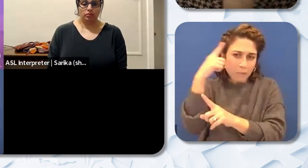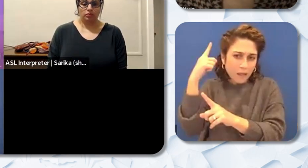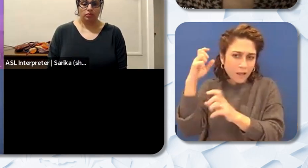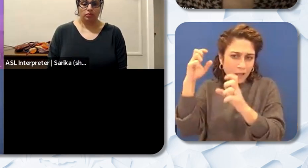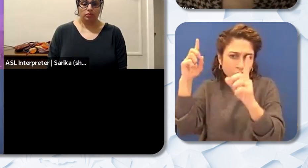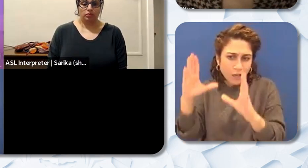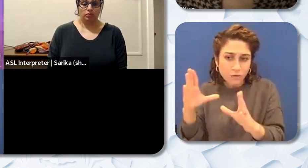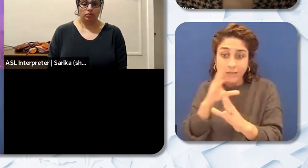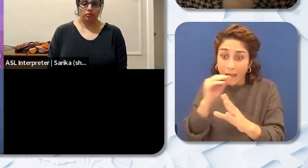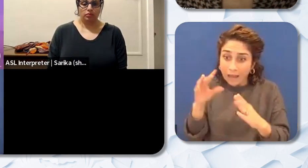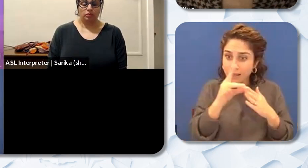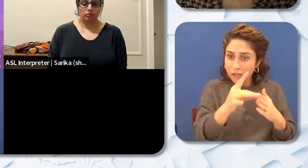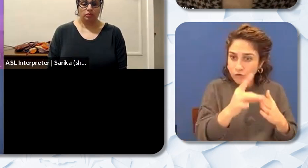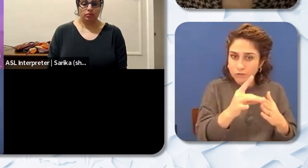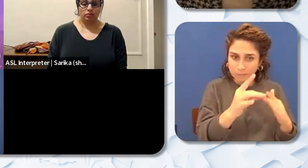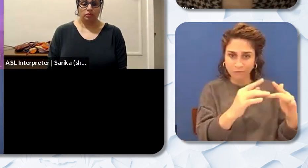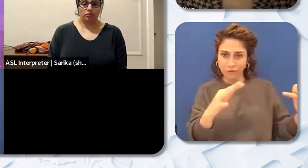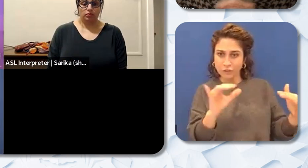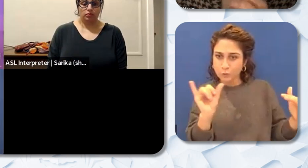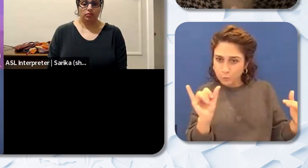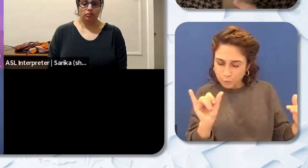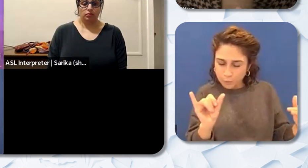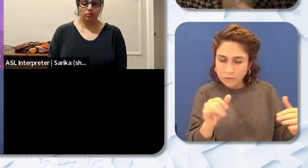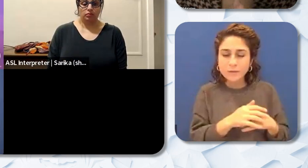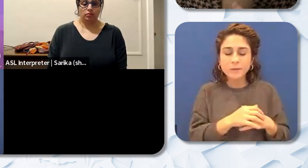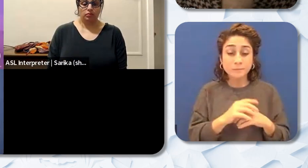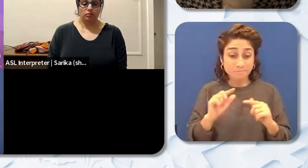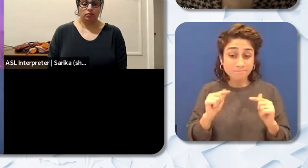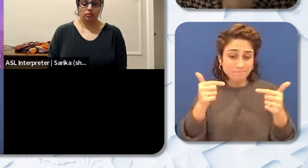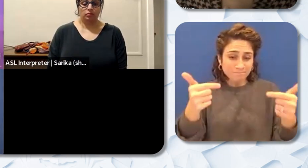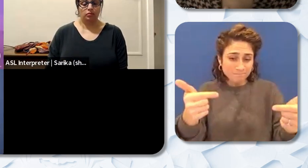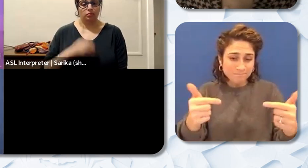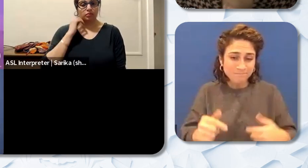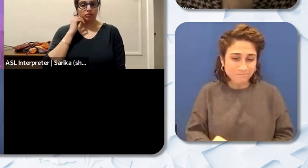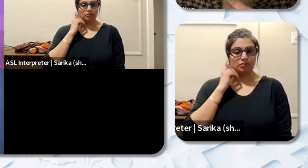leadership in terms of Black educators. The other thing I think that's really important is that at